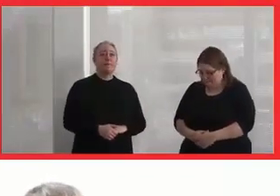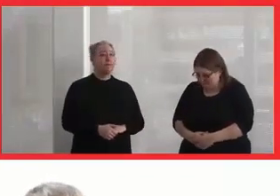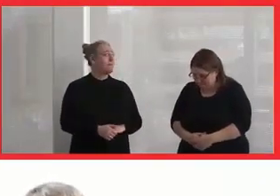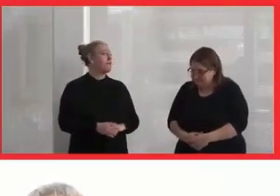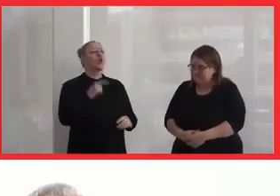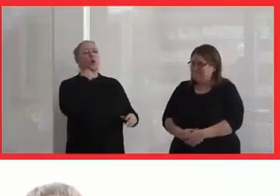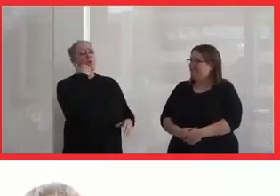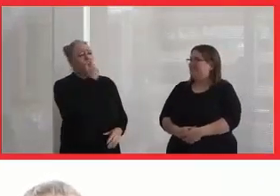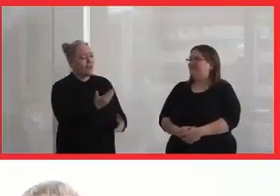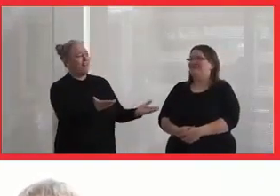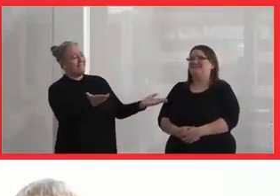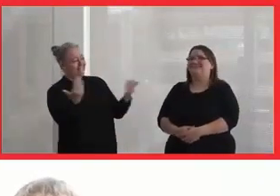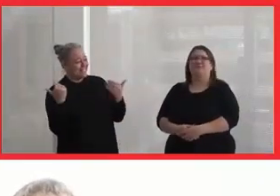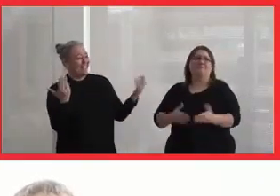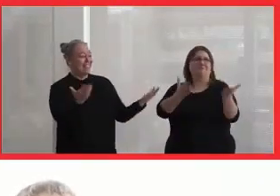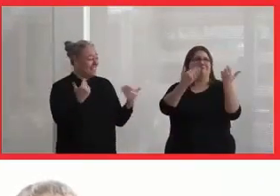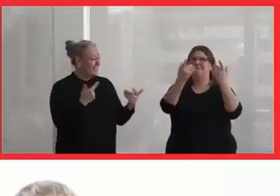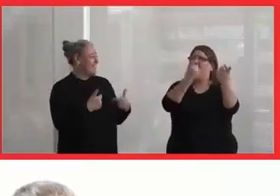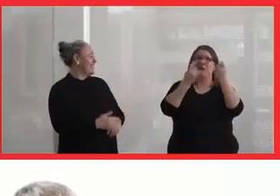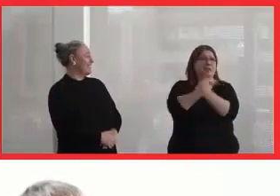Don't be shy. You can ask me anything, really.